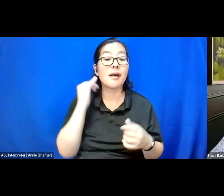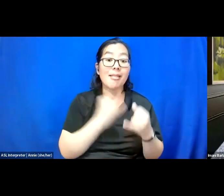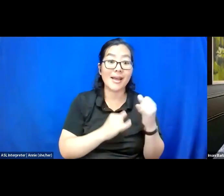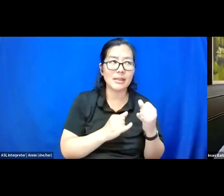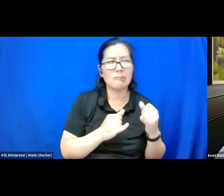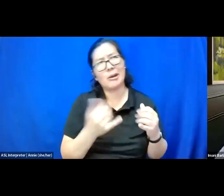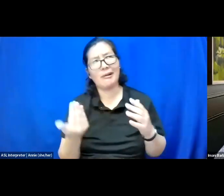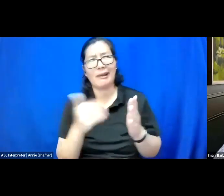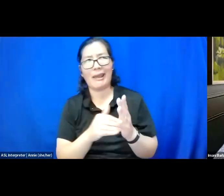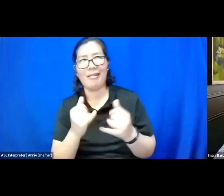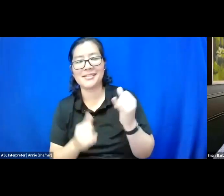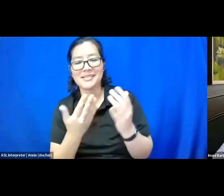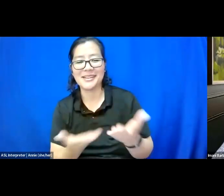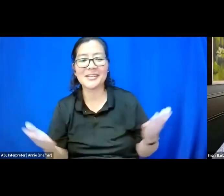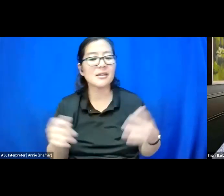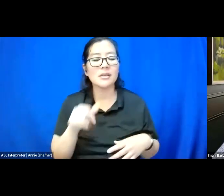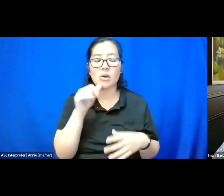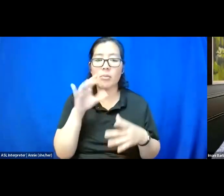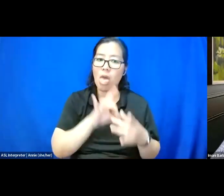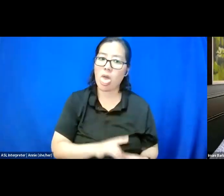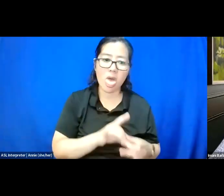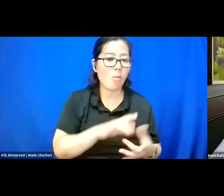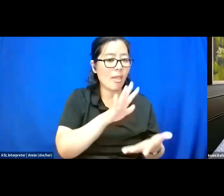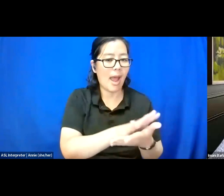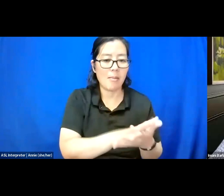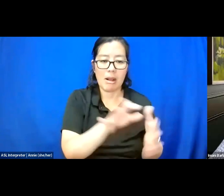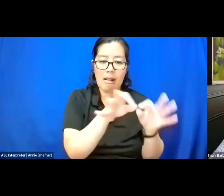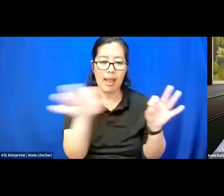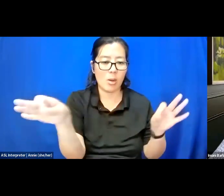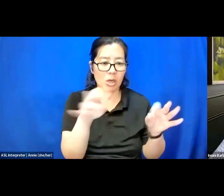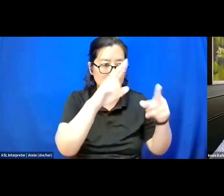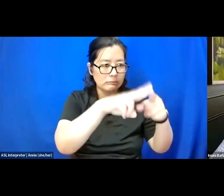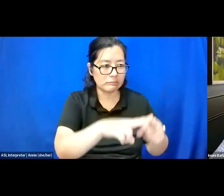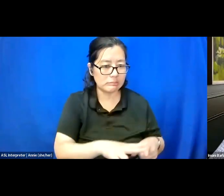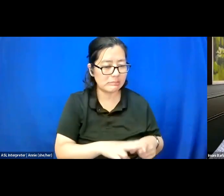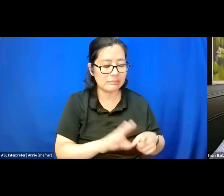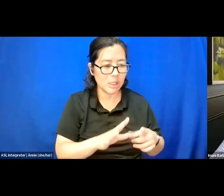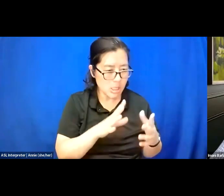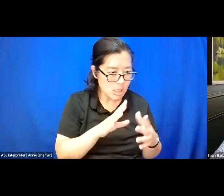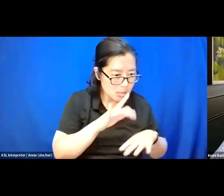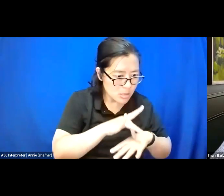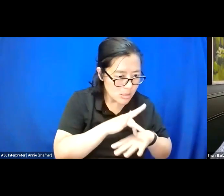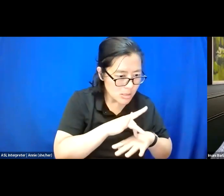Don't be so wedded to academic language that you missed communicating with other people.